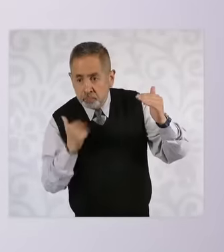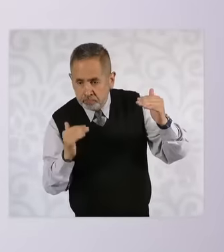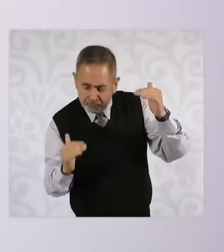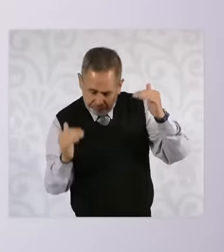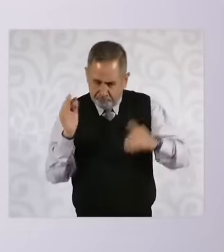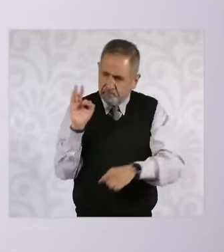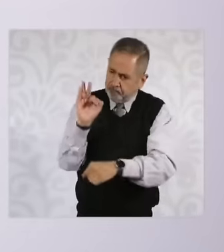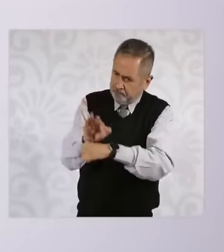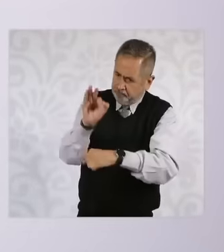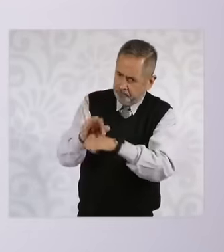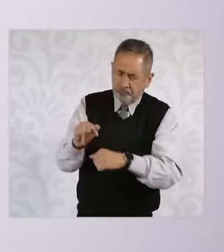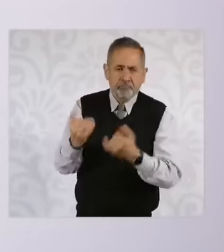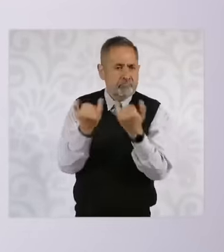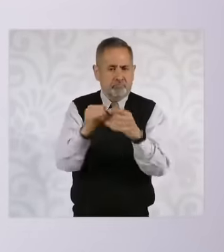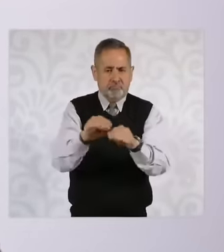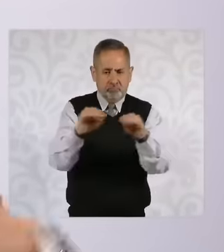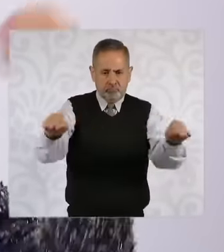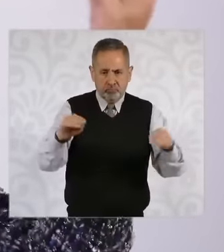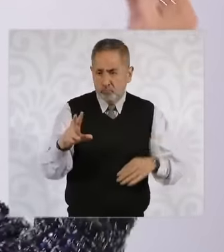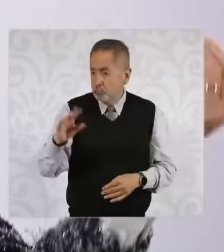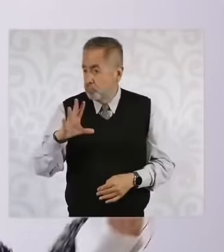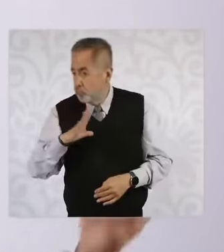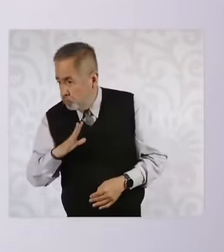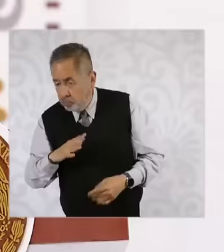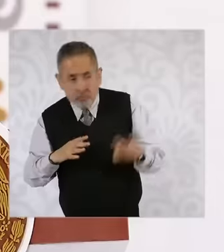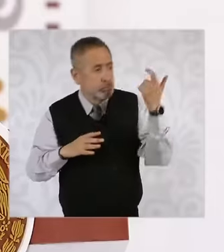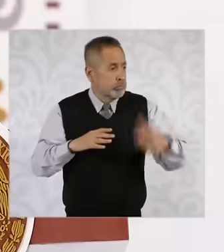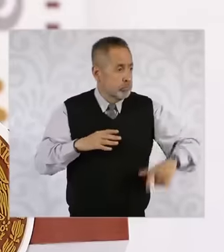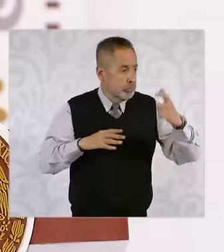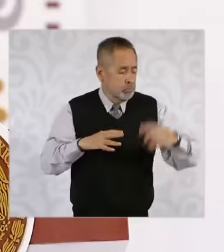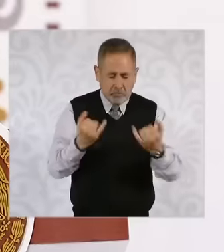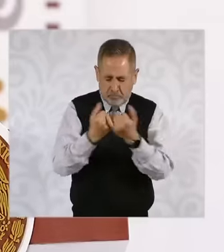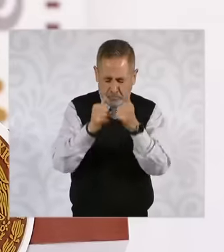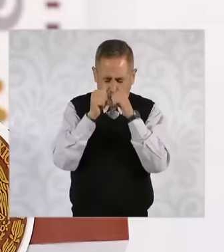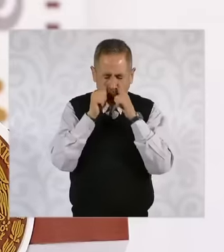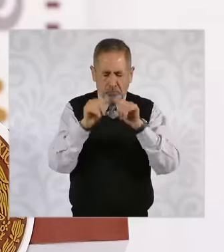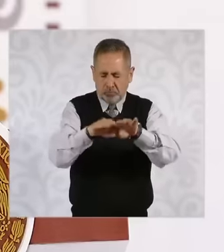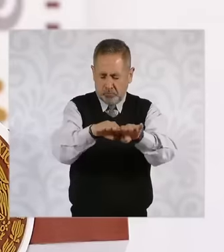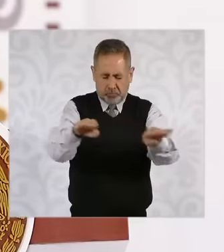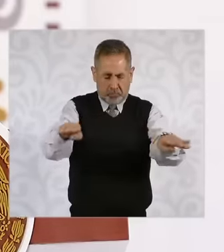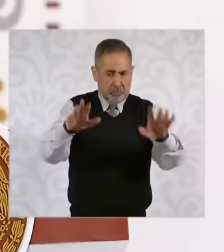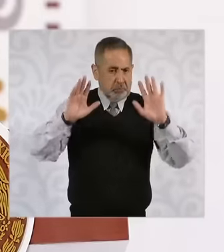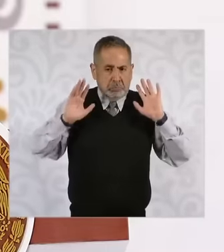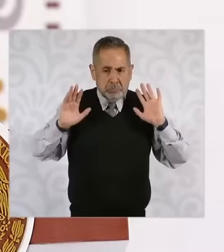who treats those who have the least equally as those who have the most, who do not have to go through